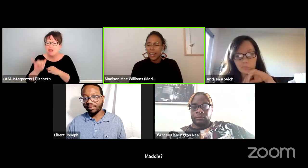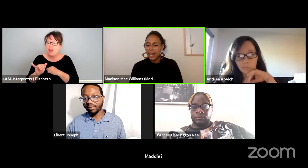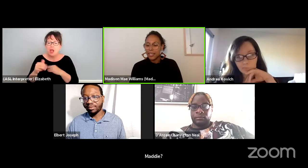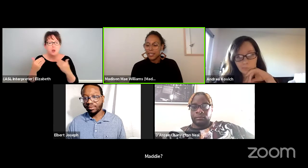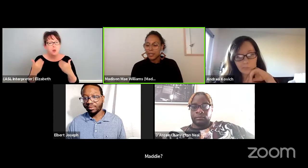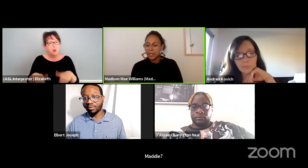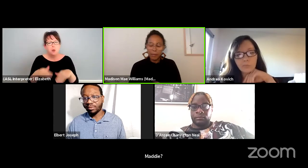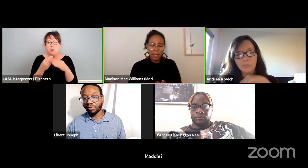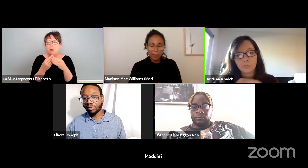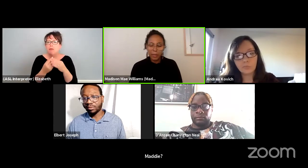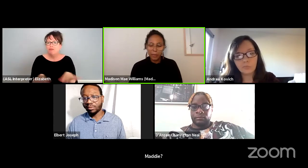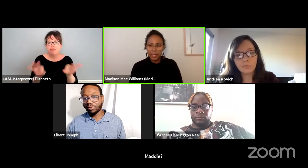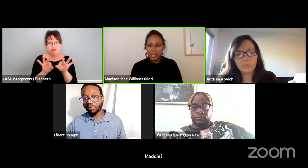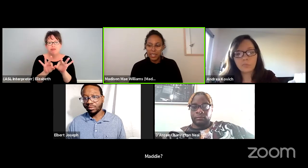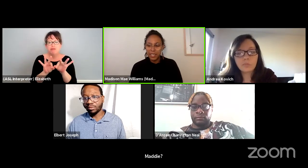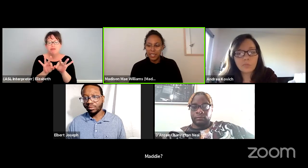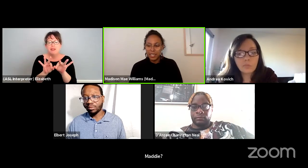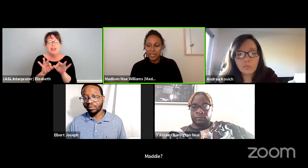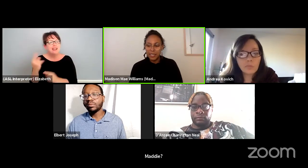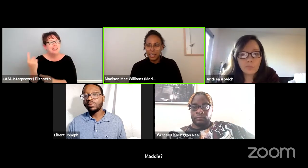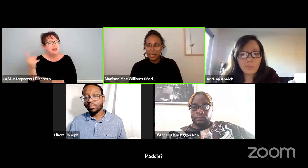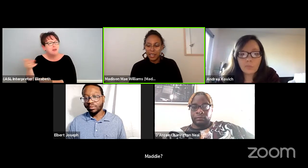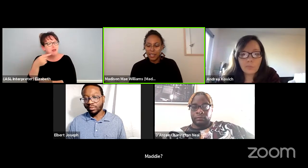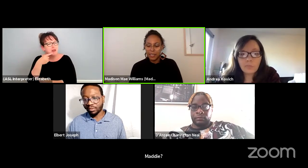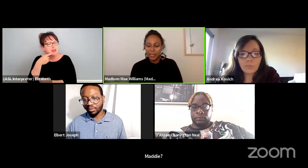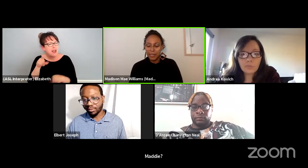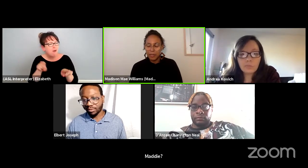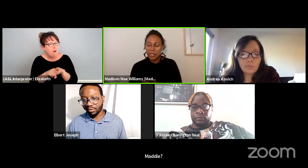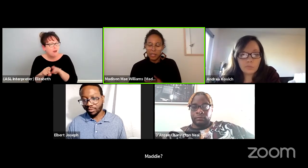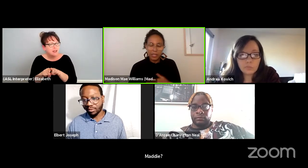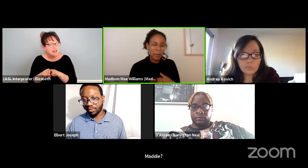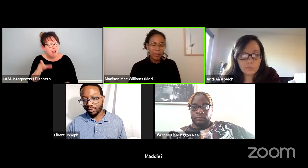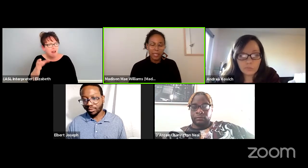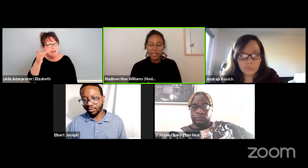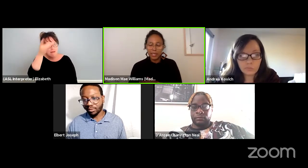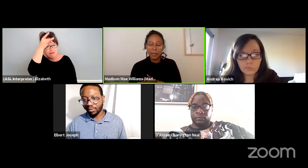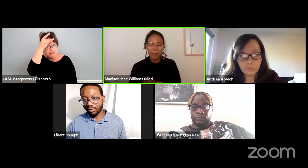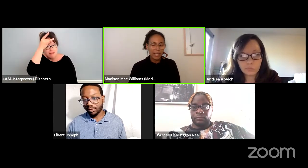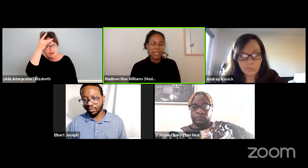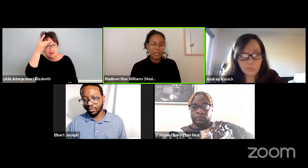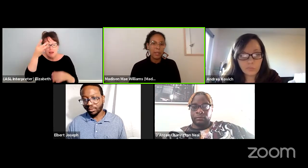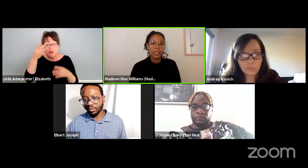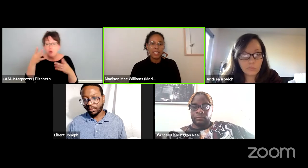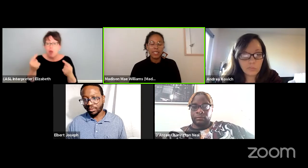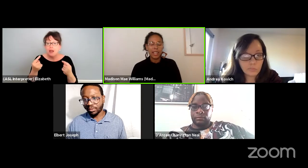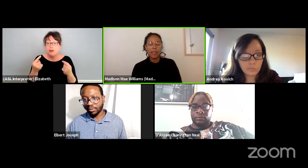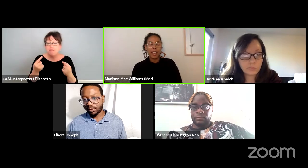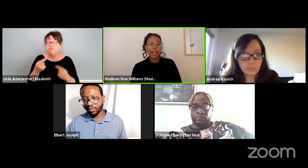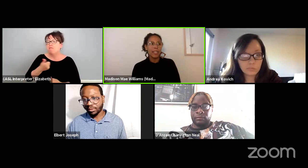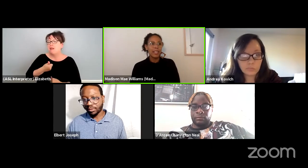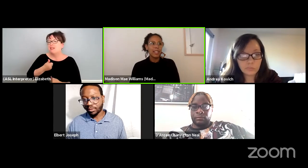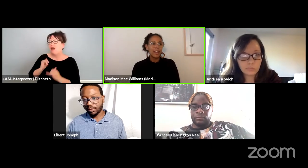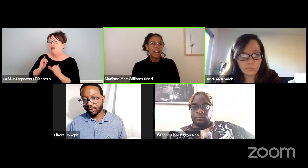and something that really resonated is similarly the best experiences that I've had